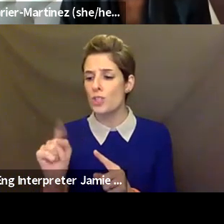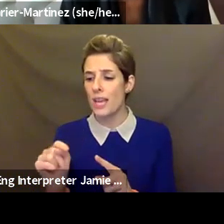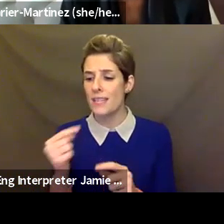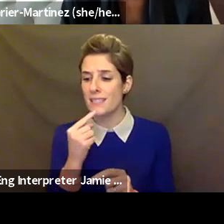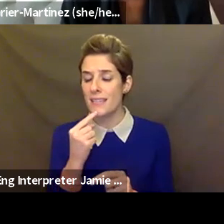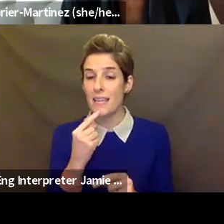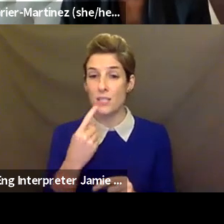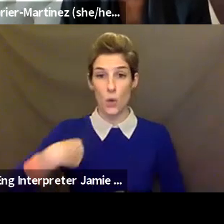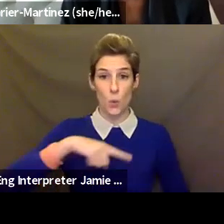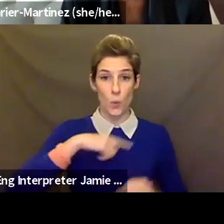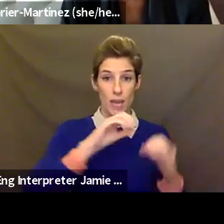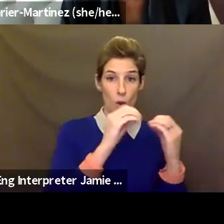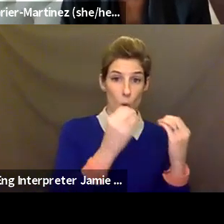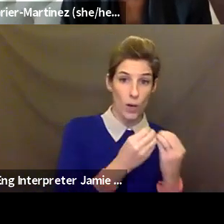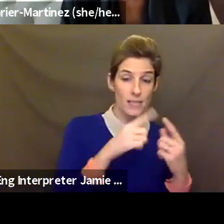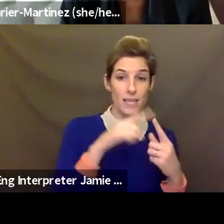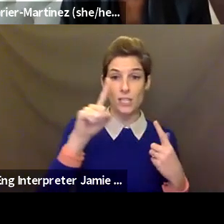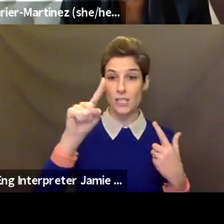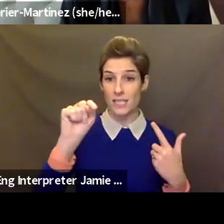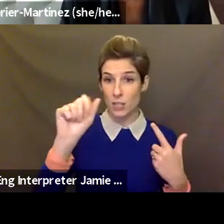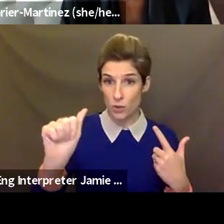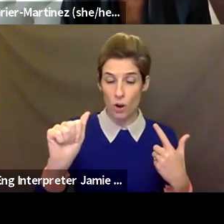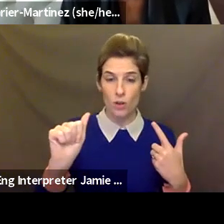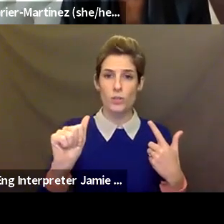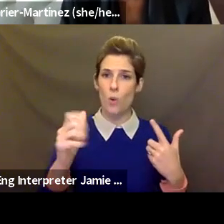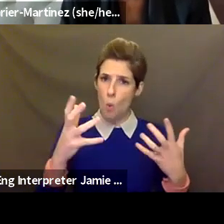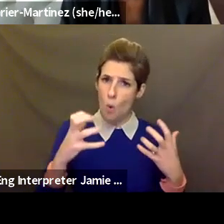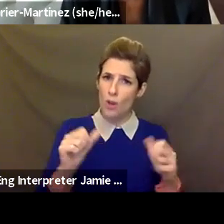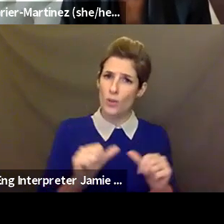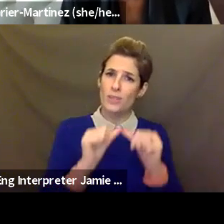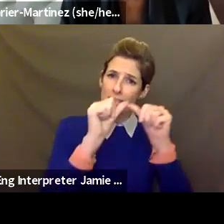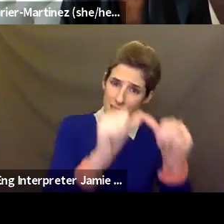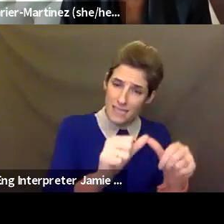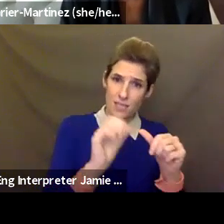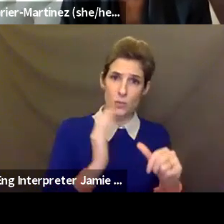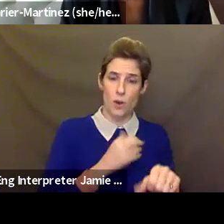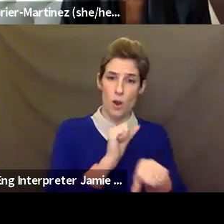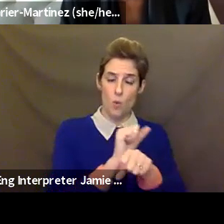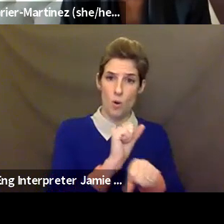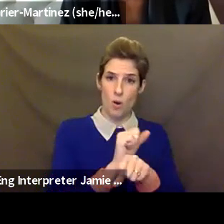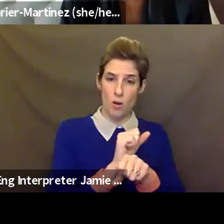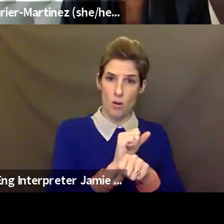continue our virtual work, even when most in person opportunities resume. Do you think our schools, students, and